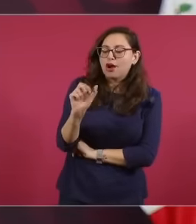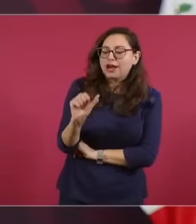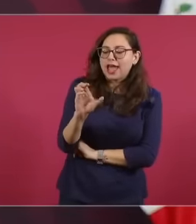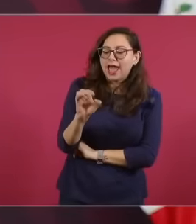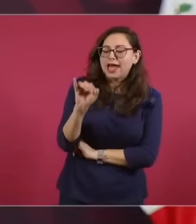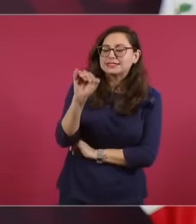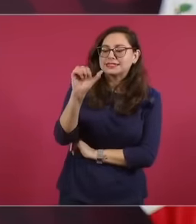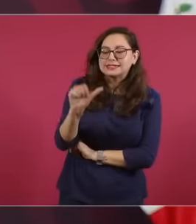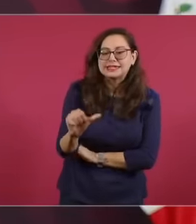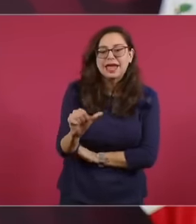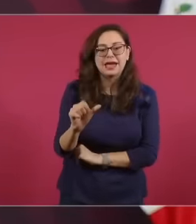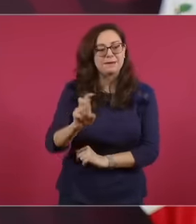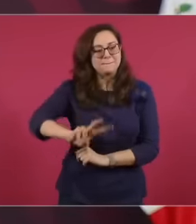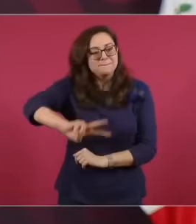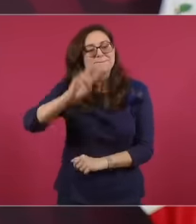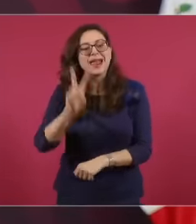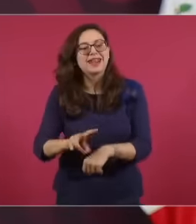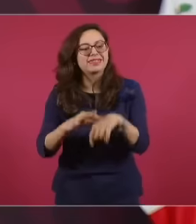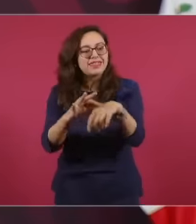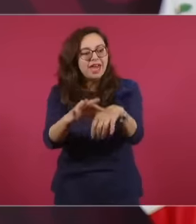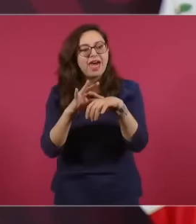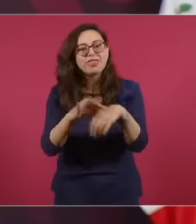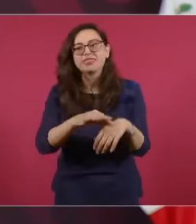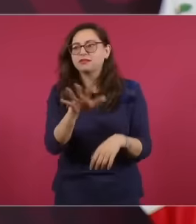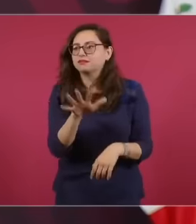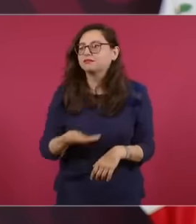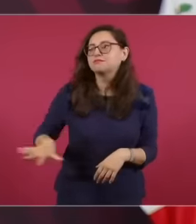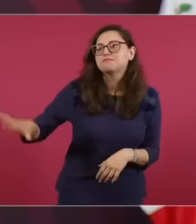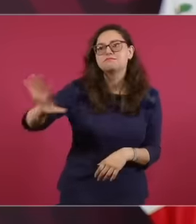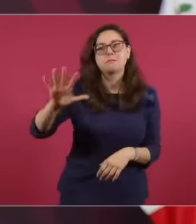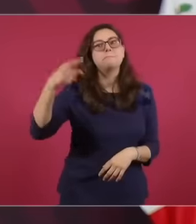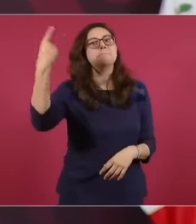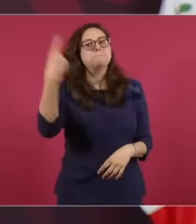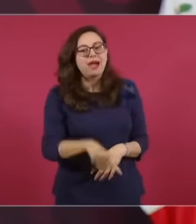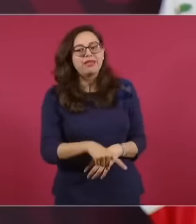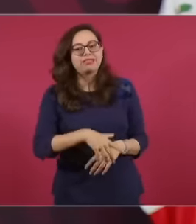and it is better that